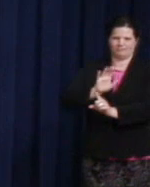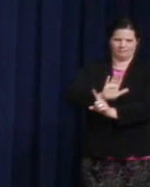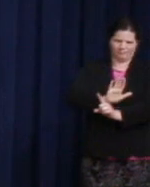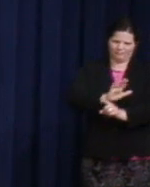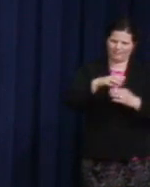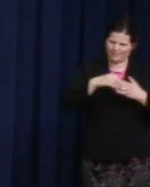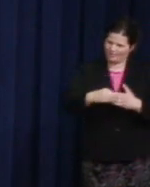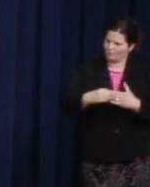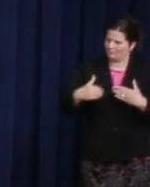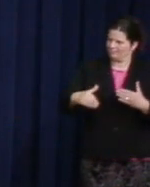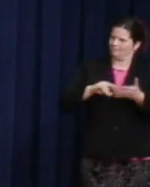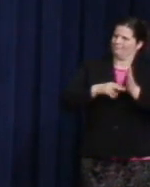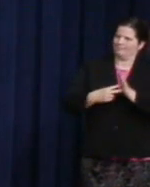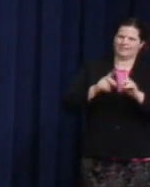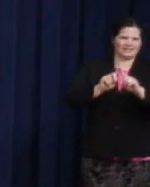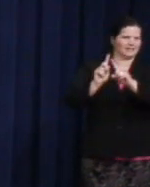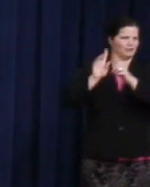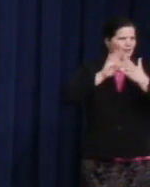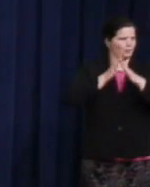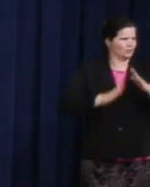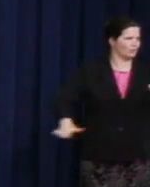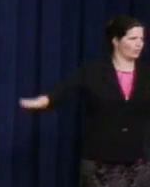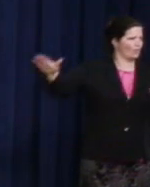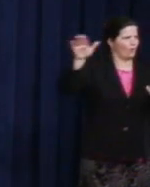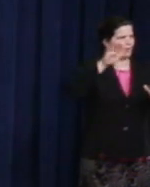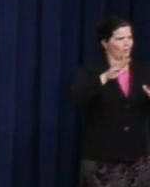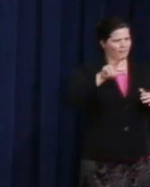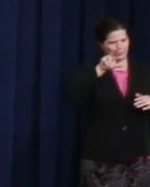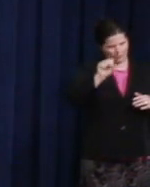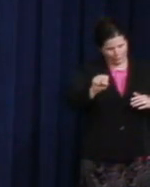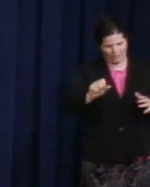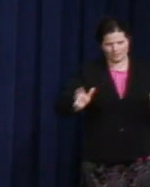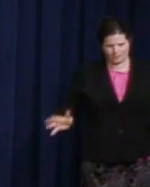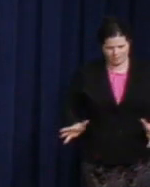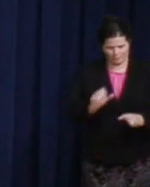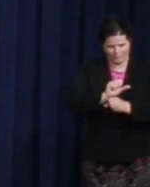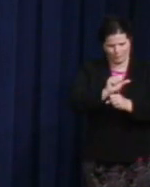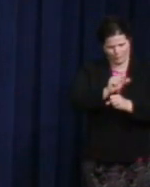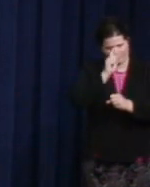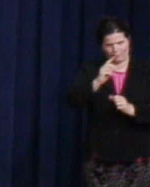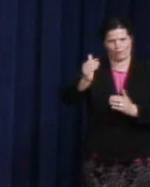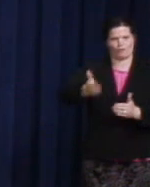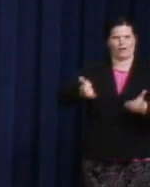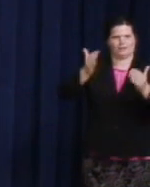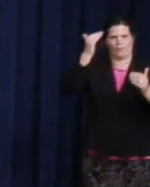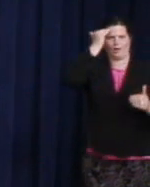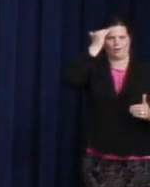communities around this country mobilized to raise awareness of the importance of a Harvey Milk stamp. So, thank you for you leadership.